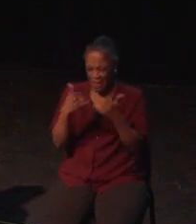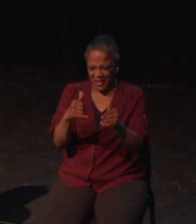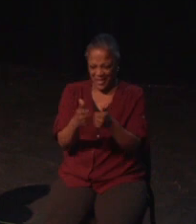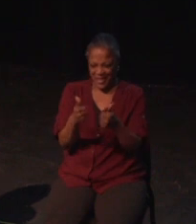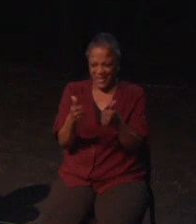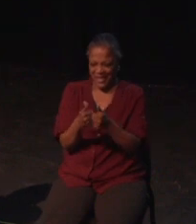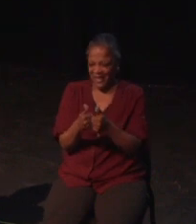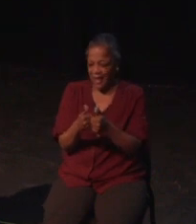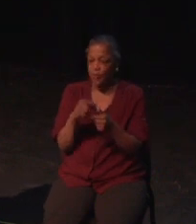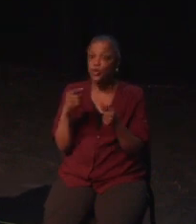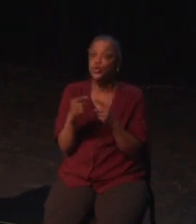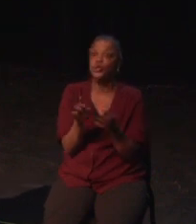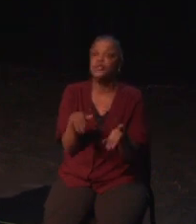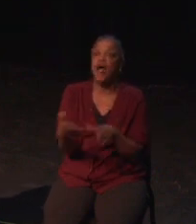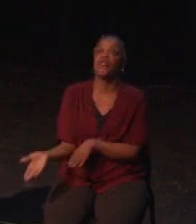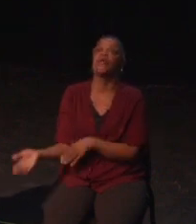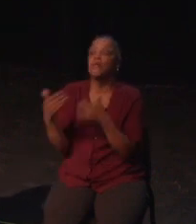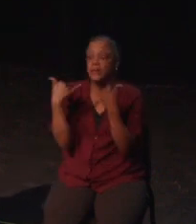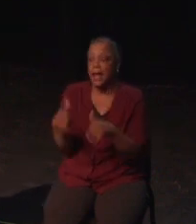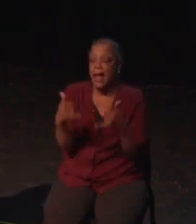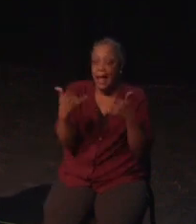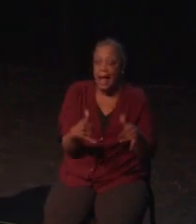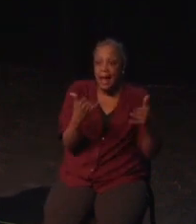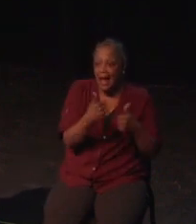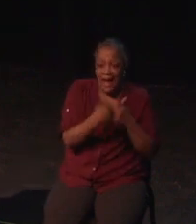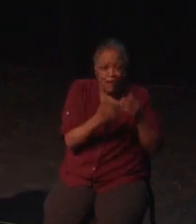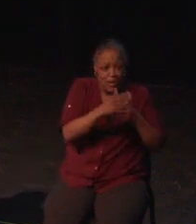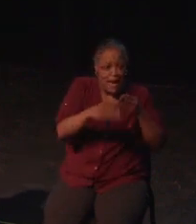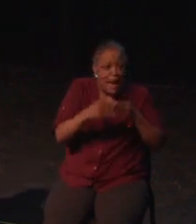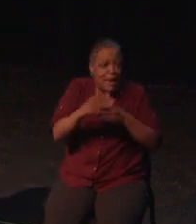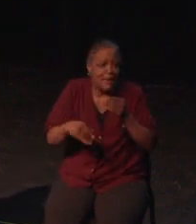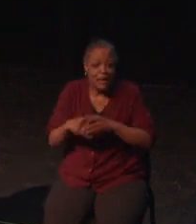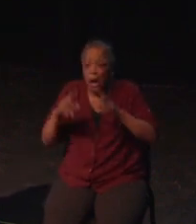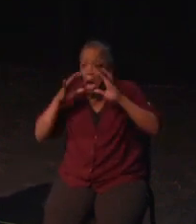long way to avoiding sensory overload and helps me play better. Here's a quick example.